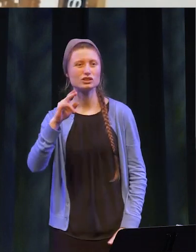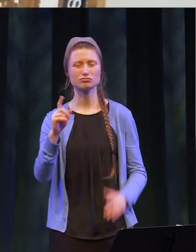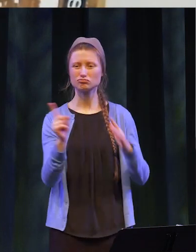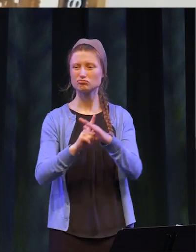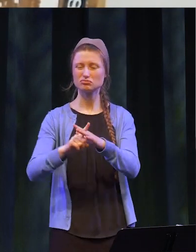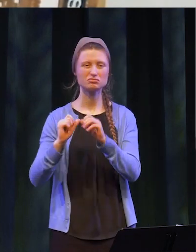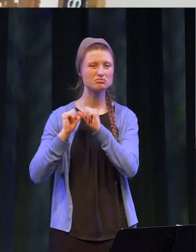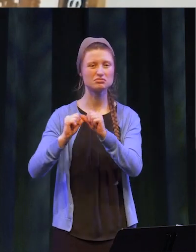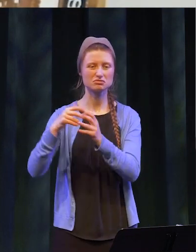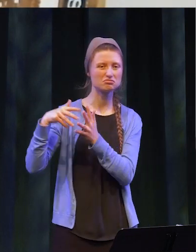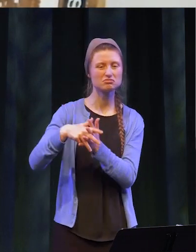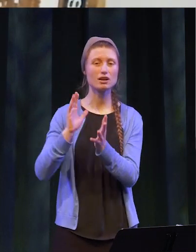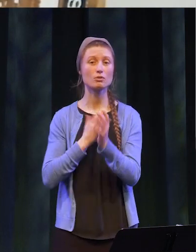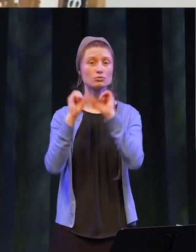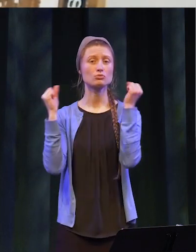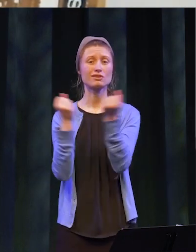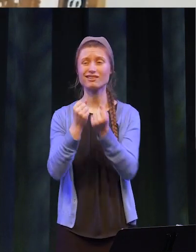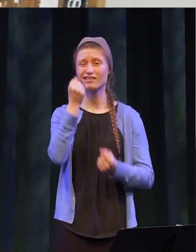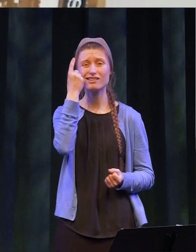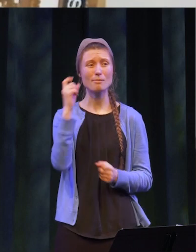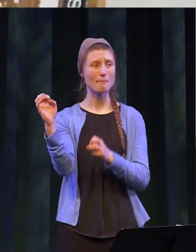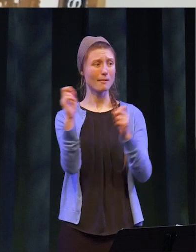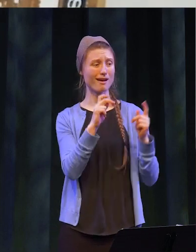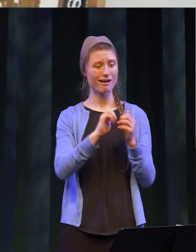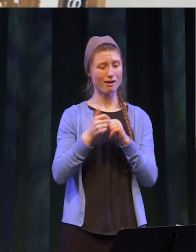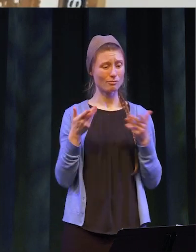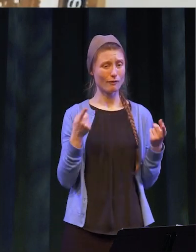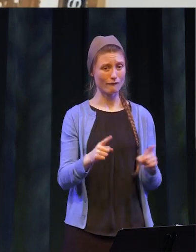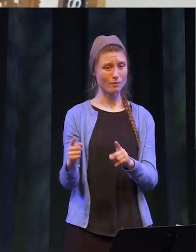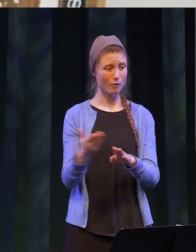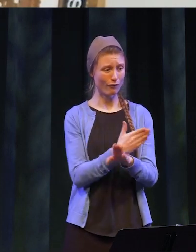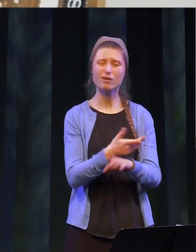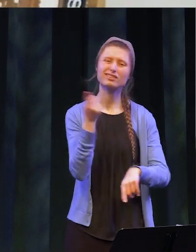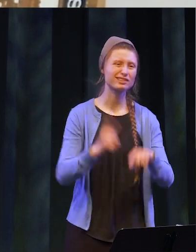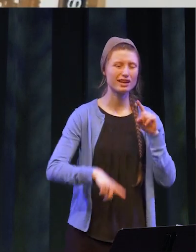in our society and we can’t just go back to the way things used to be. We must make